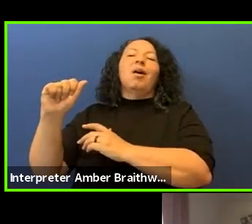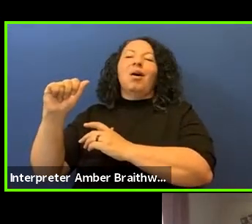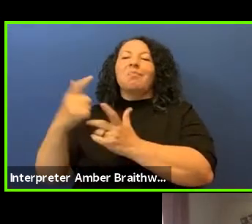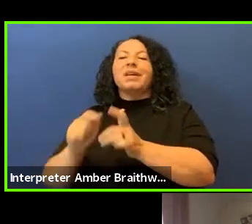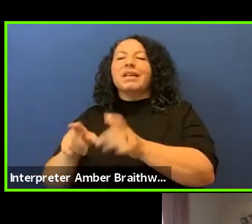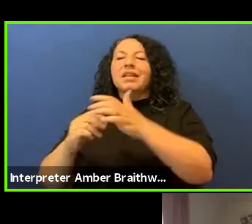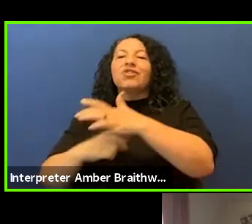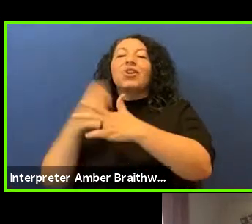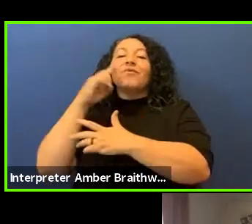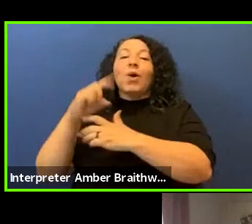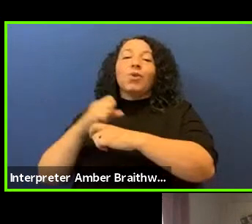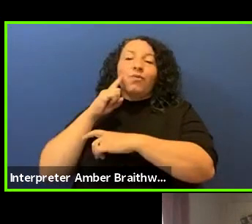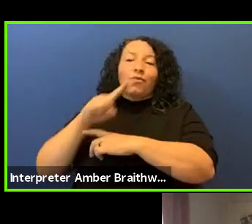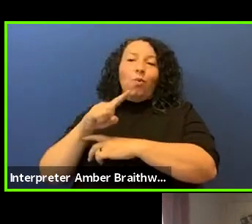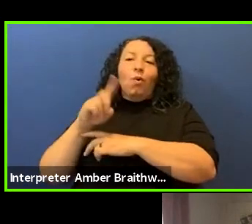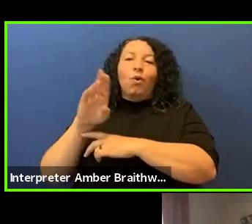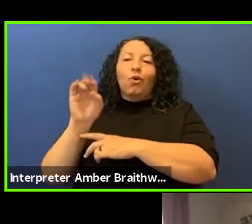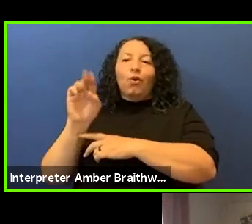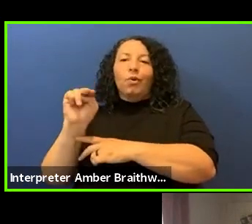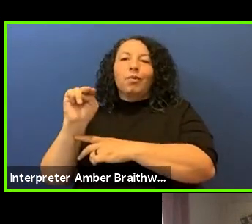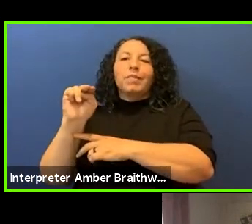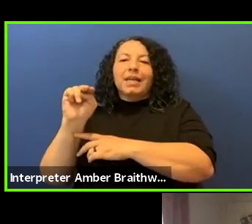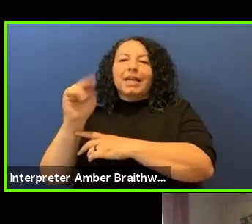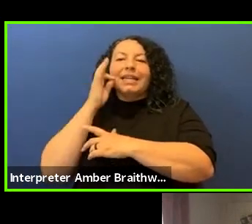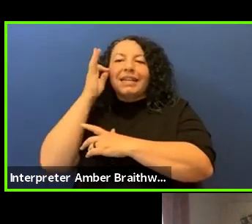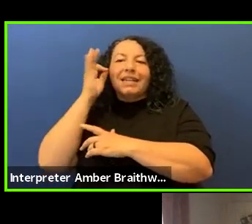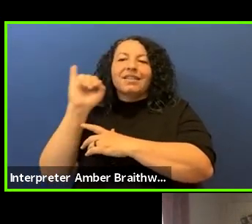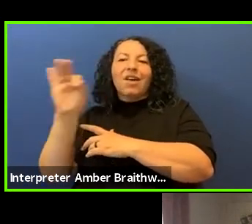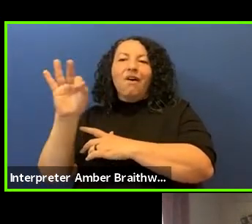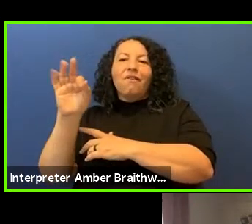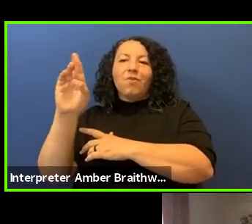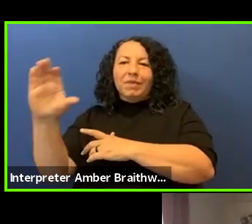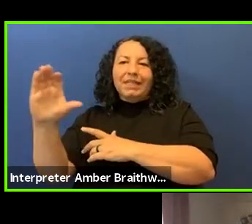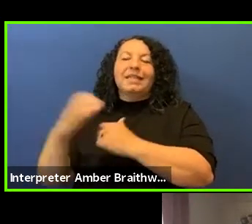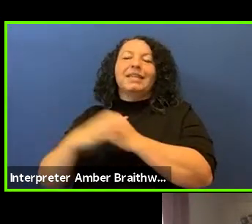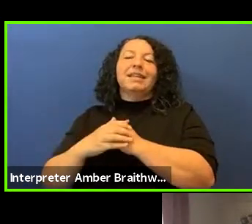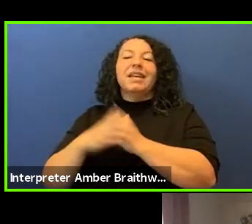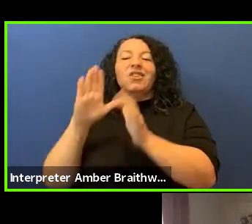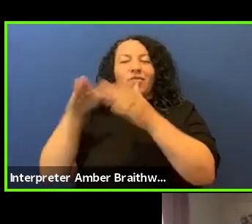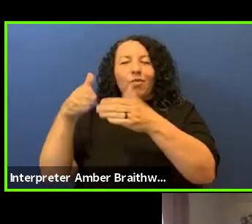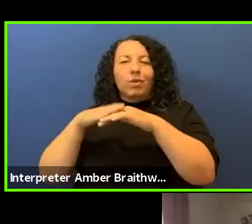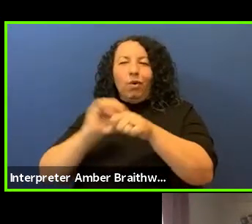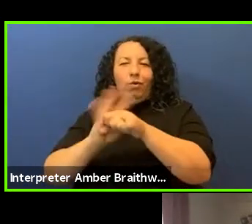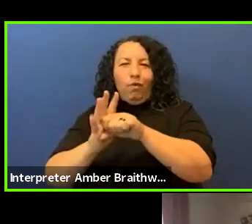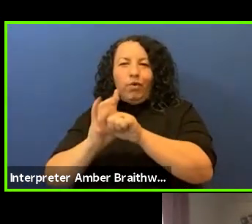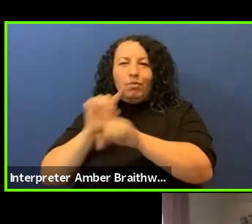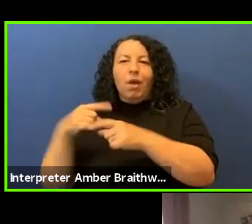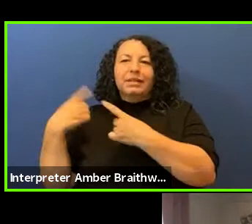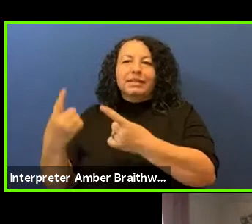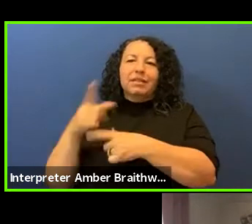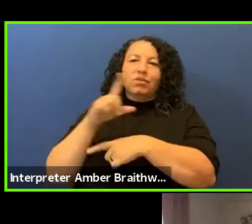in Rapid City, now focused on COVID Community Response, Census 2020, and November Election.